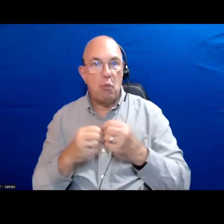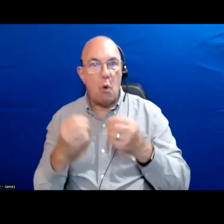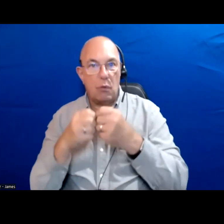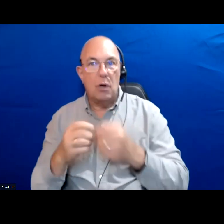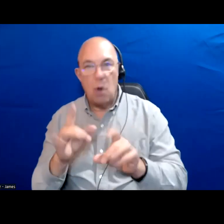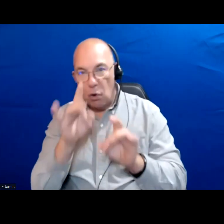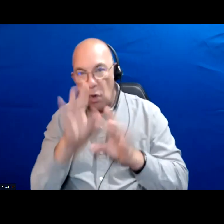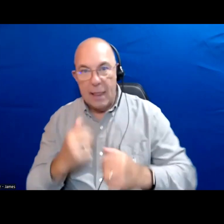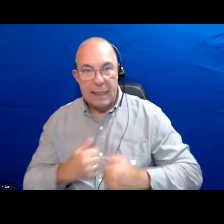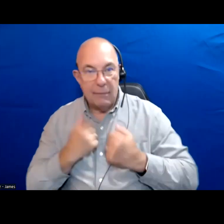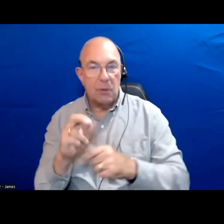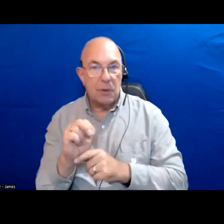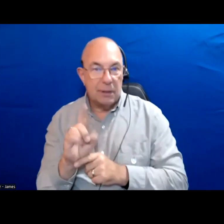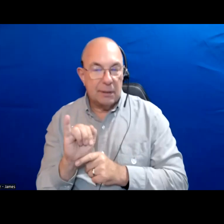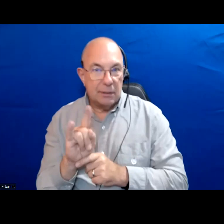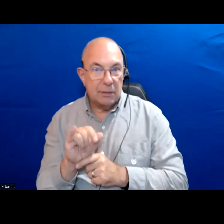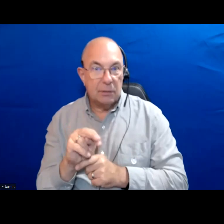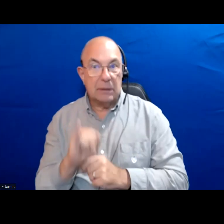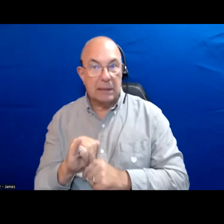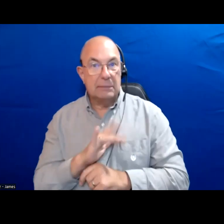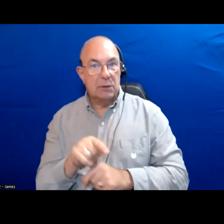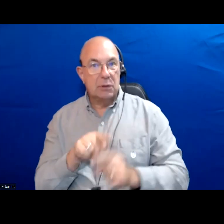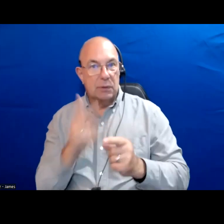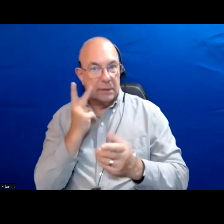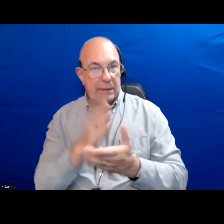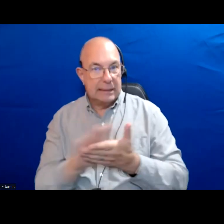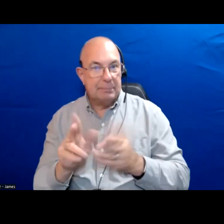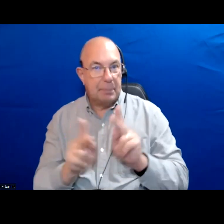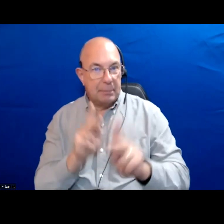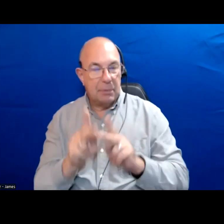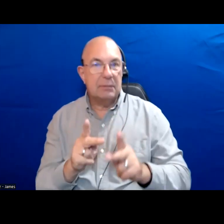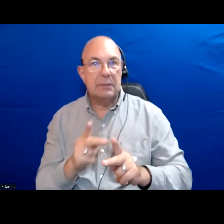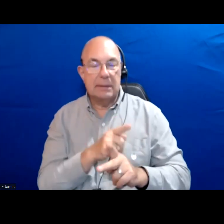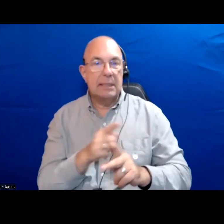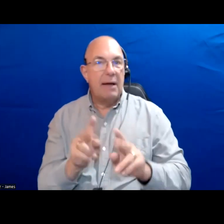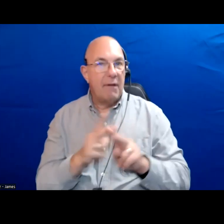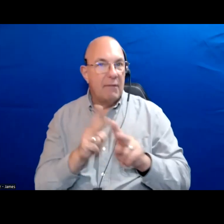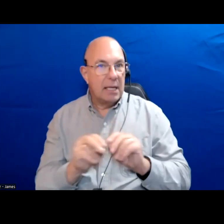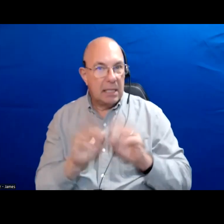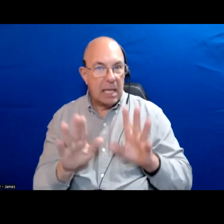So, it has been great to see some candidates have explicit like rental rates and renters